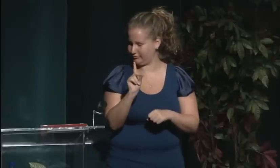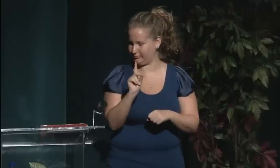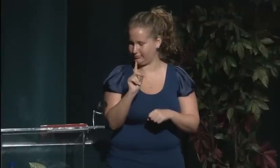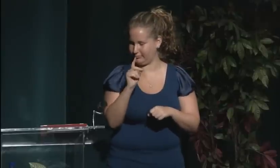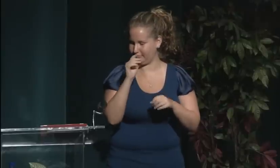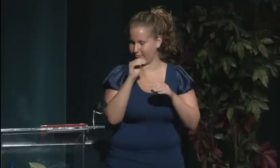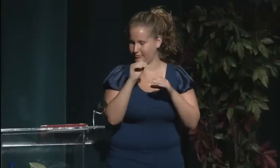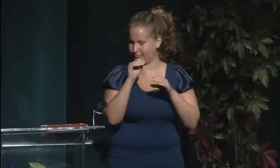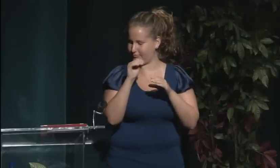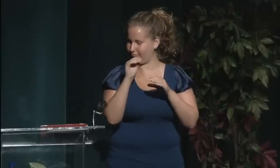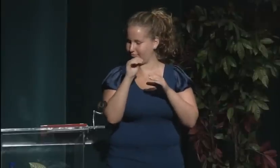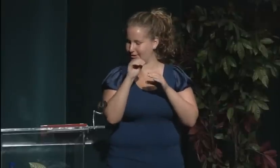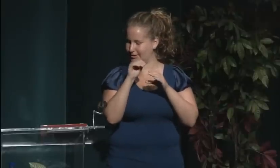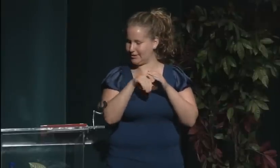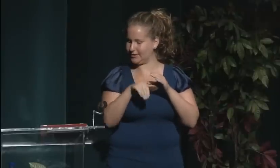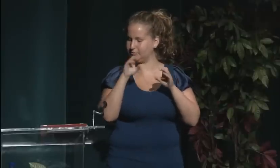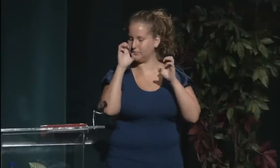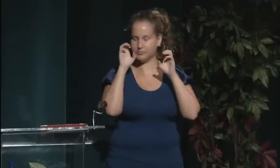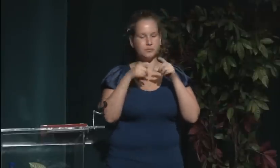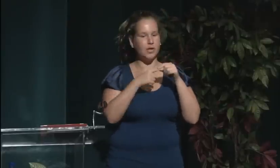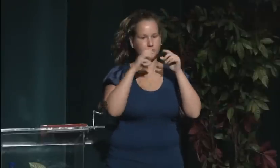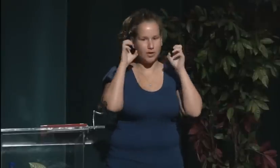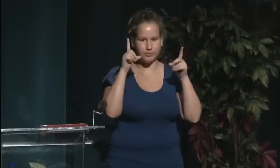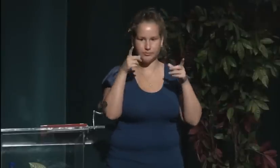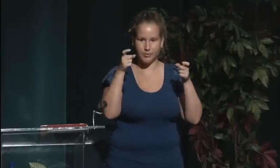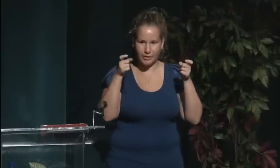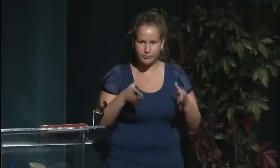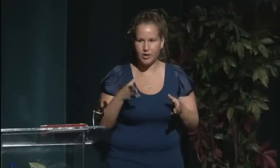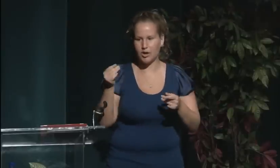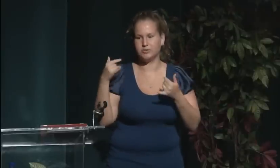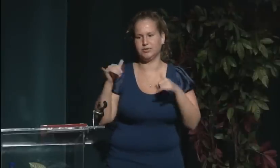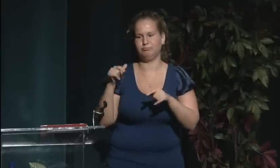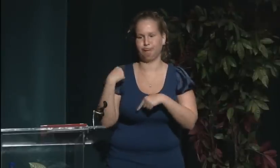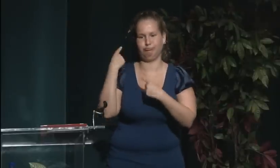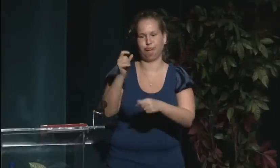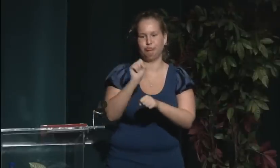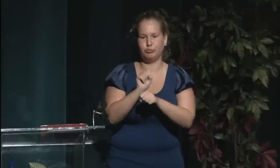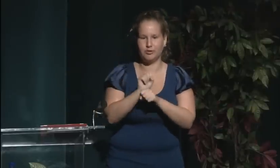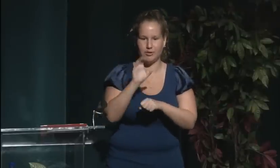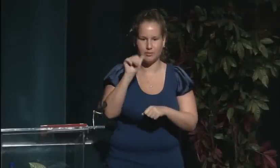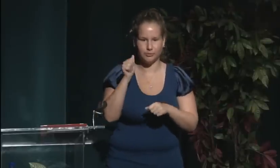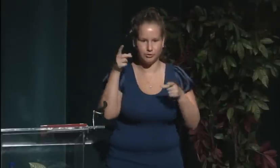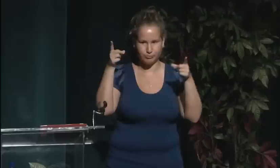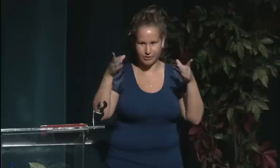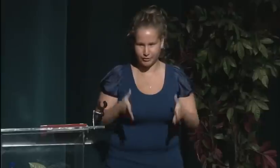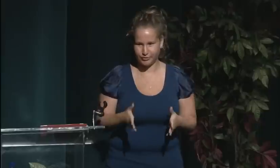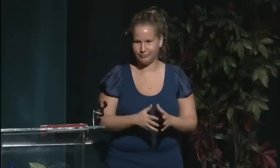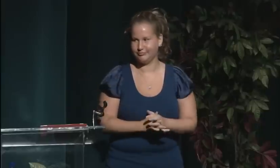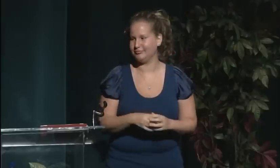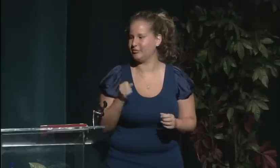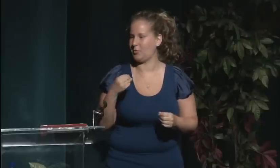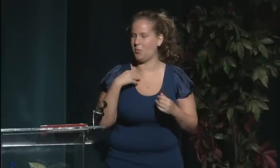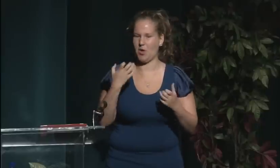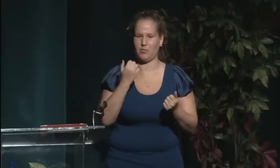She was actually the -- she played the character of Sarah Norman in "Children of a Lesser God" and toured nationally.